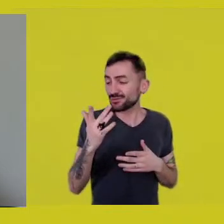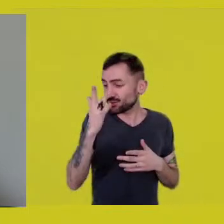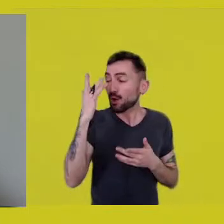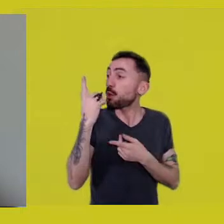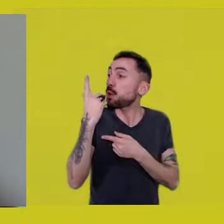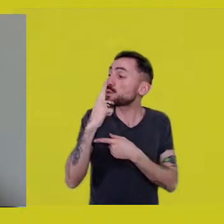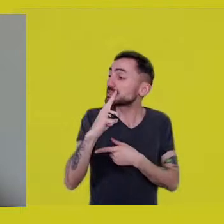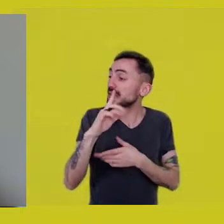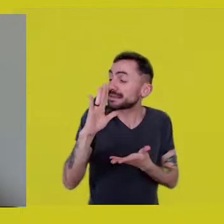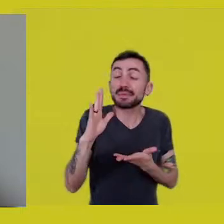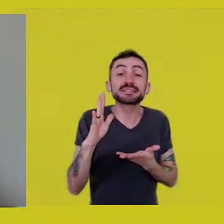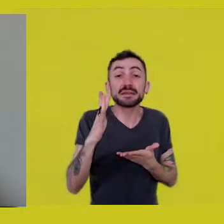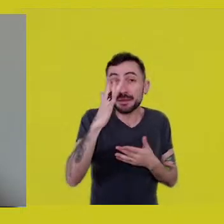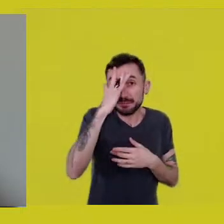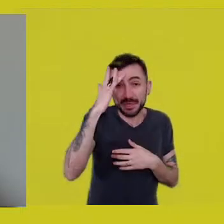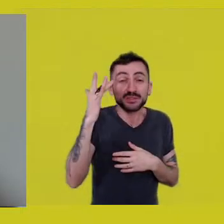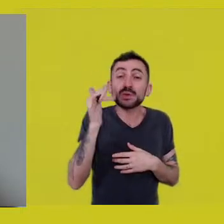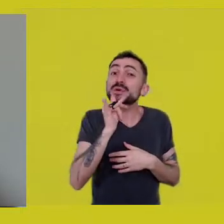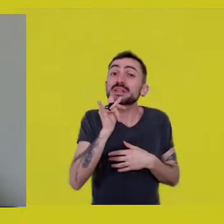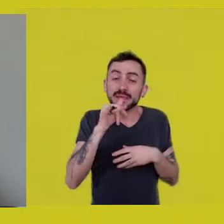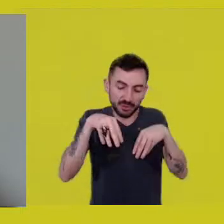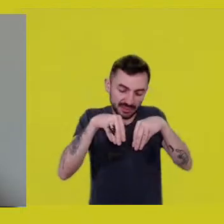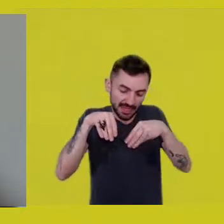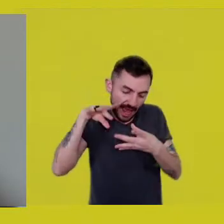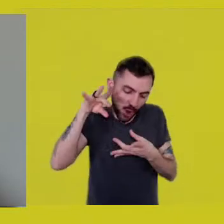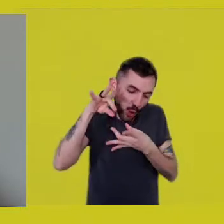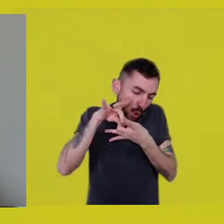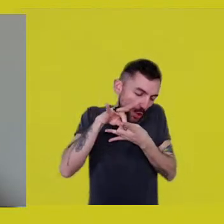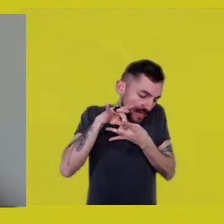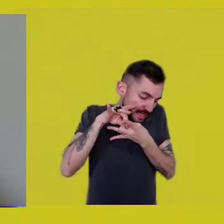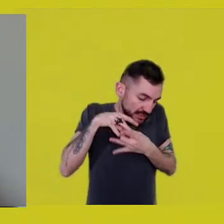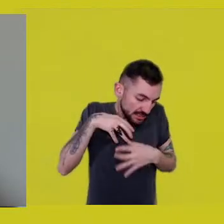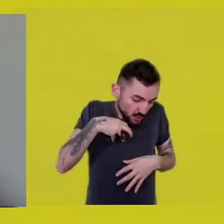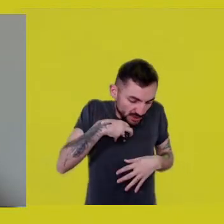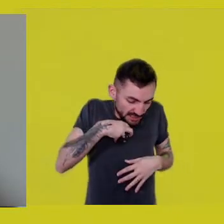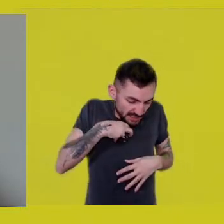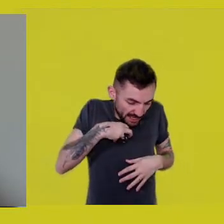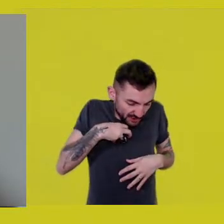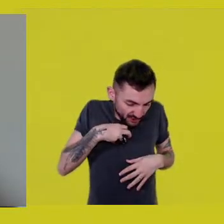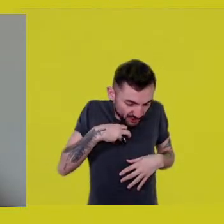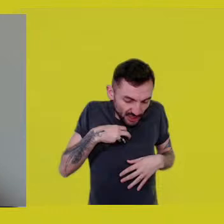but those who don’t have this connection with Earth, are they disenchanted?